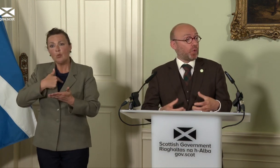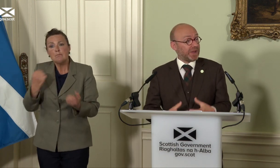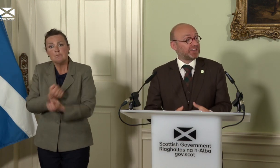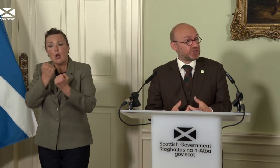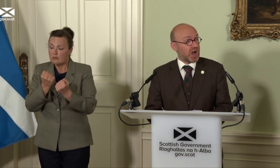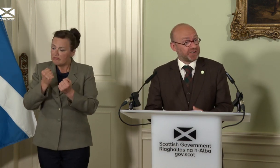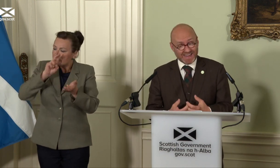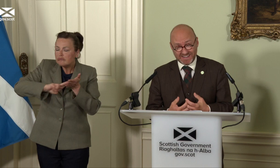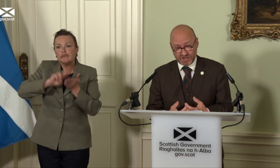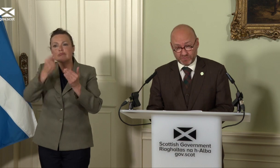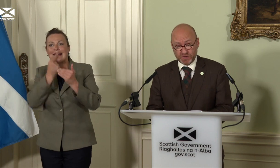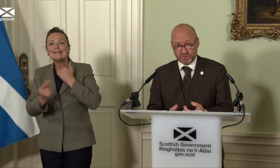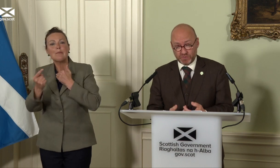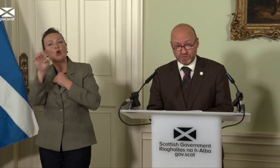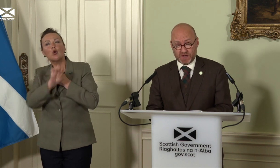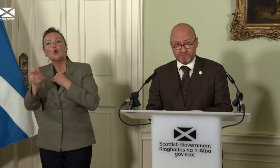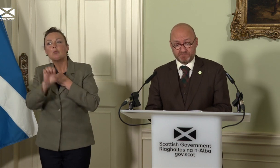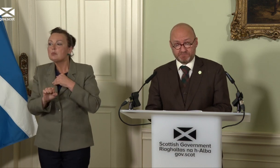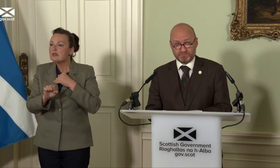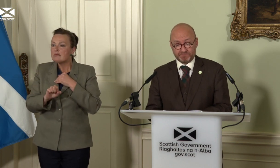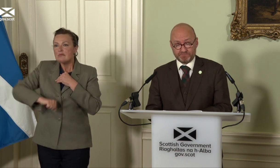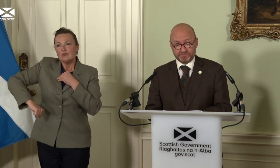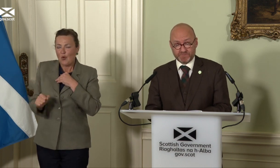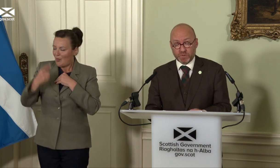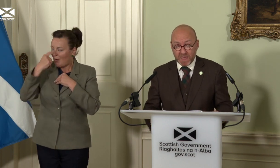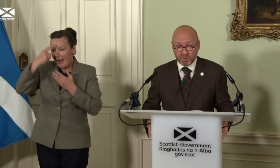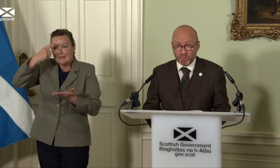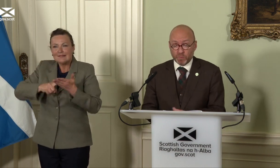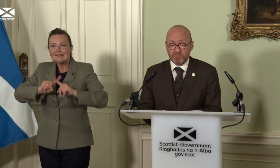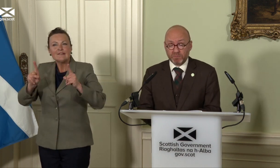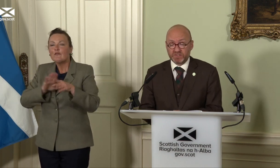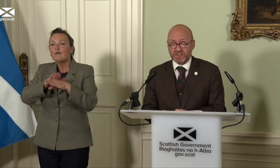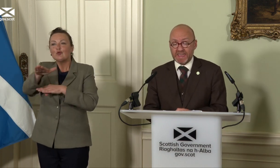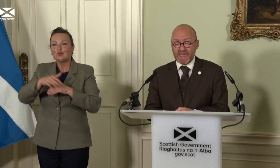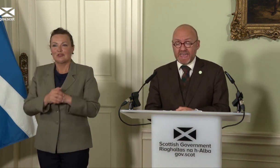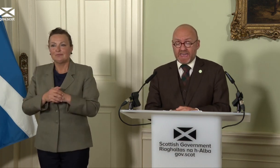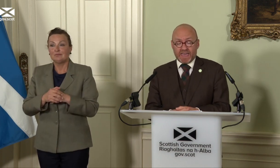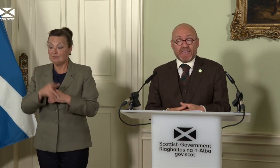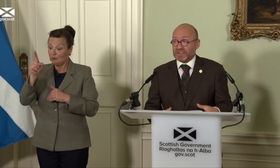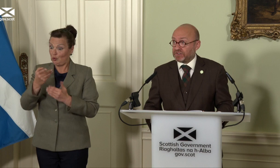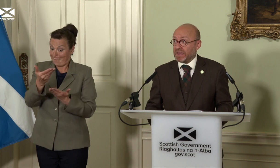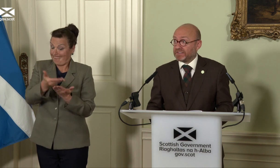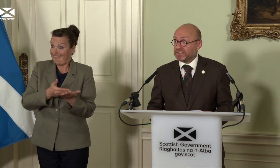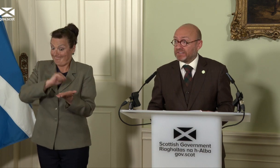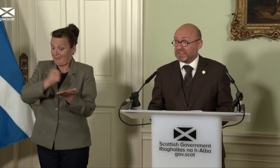we could chart a different future. The paper we have published today illustrates this